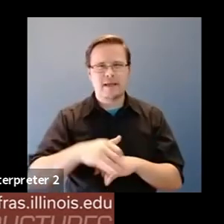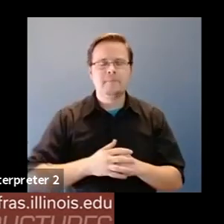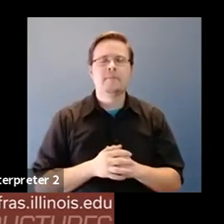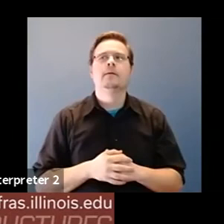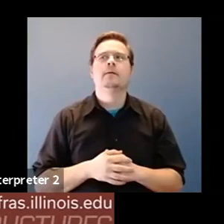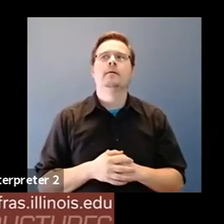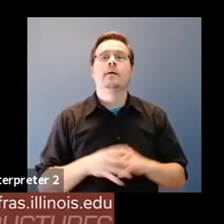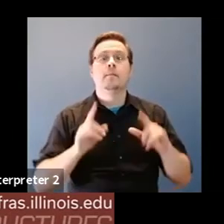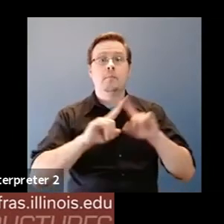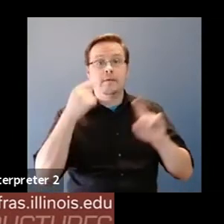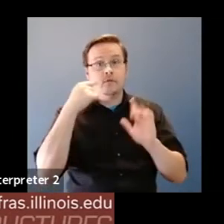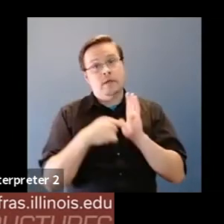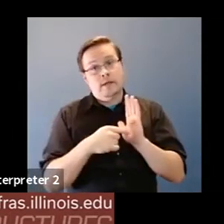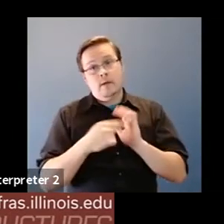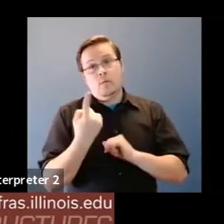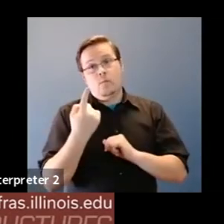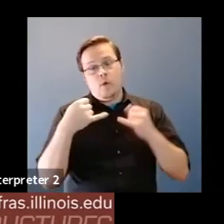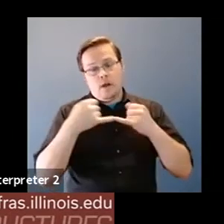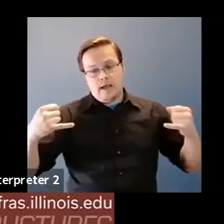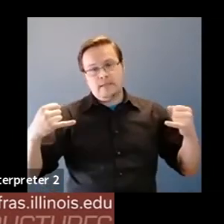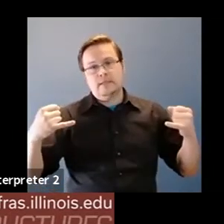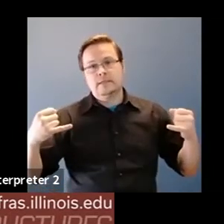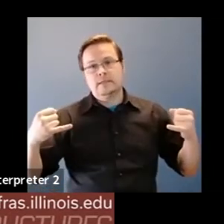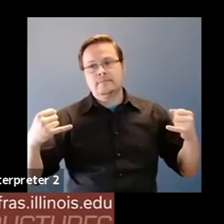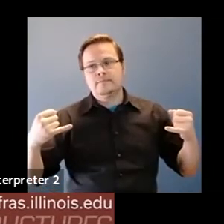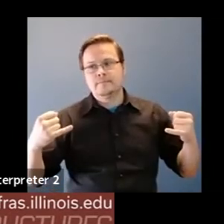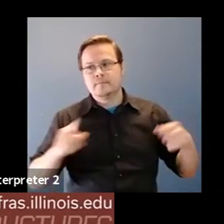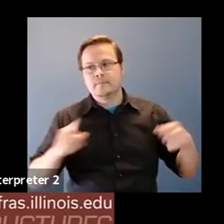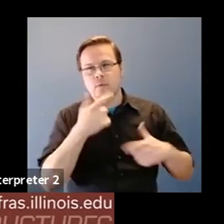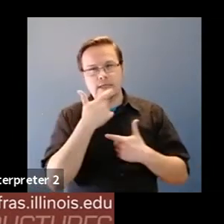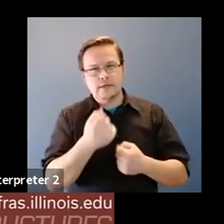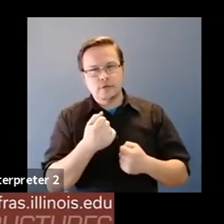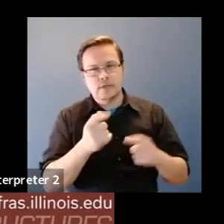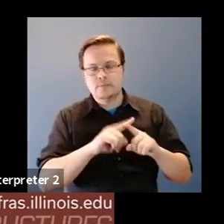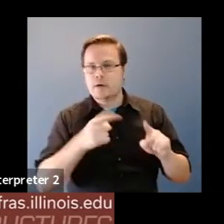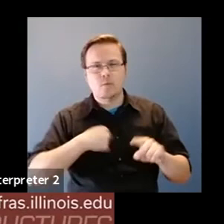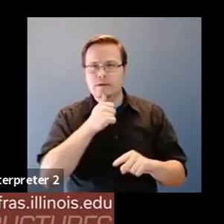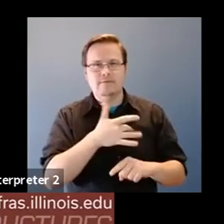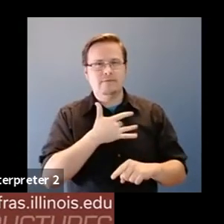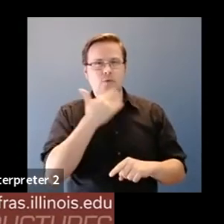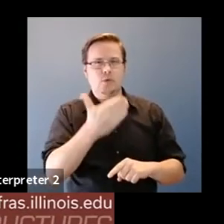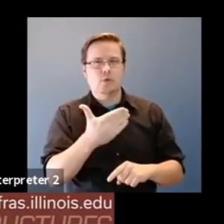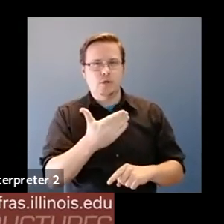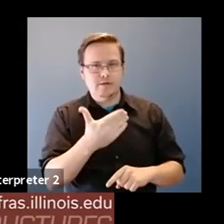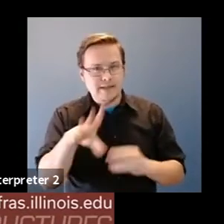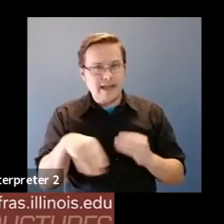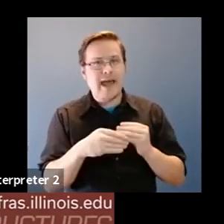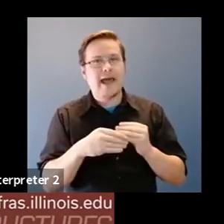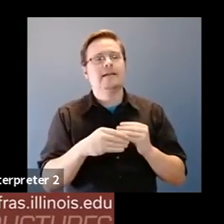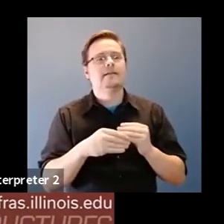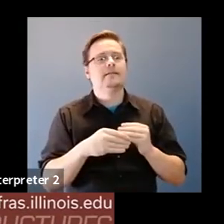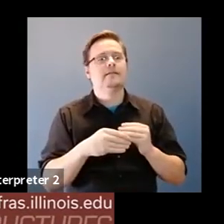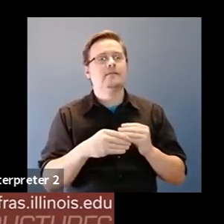Fernanda Viegas: But, for instance, one axes that was really interesting but we didn't feel good adding was was good and bad.